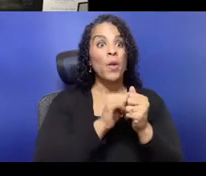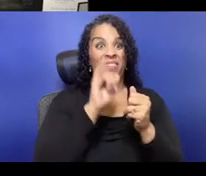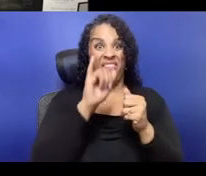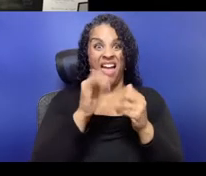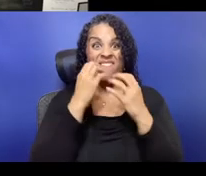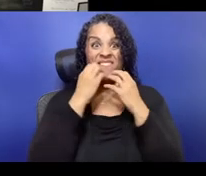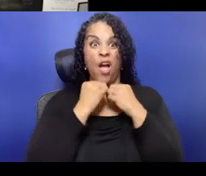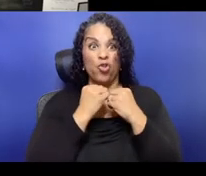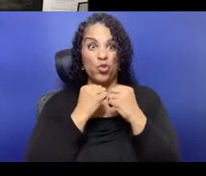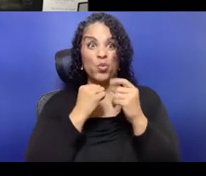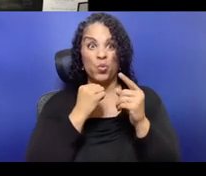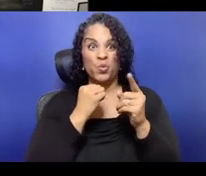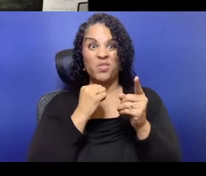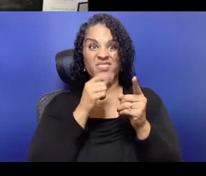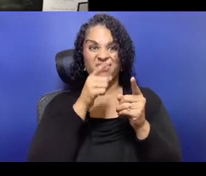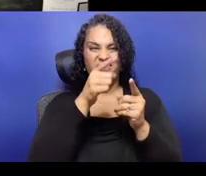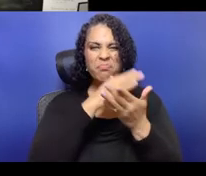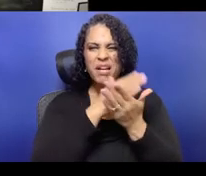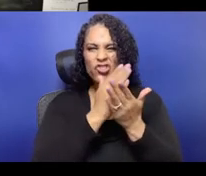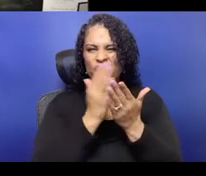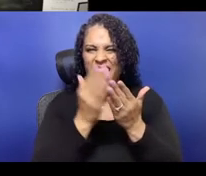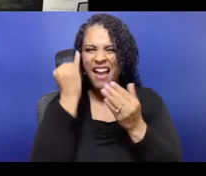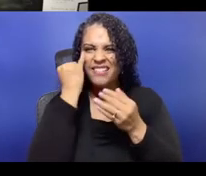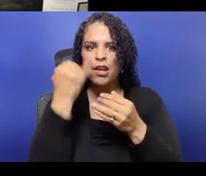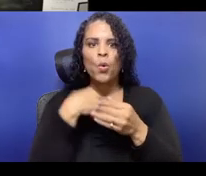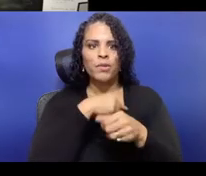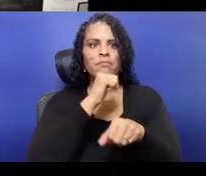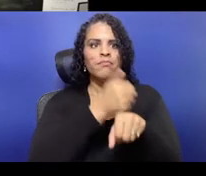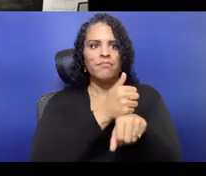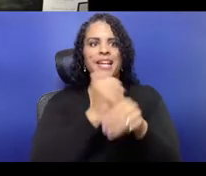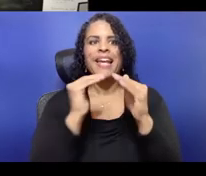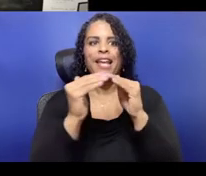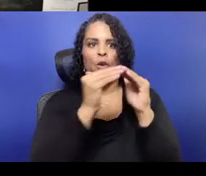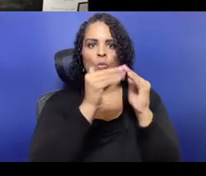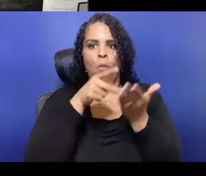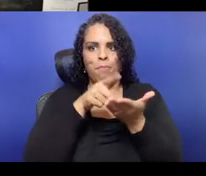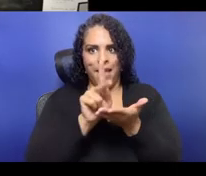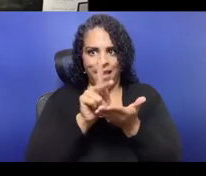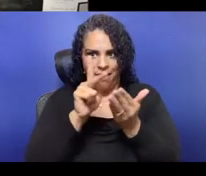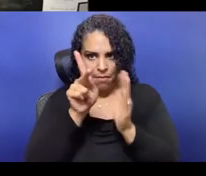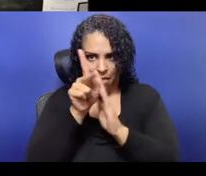Finances are another resource and another way forward to access.